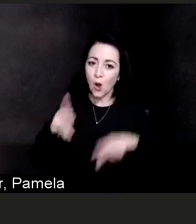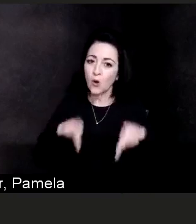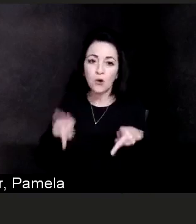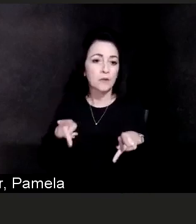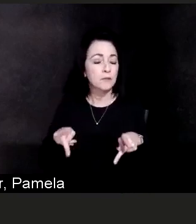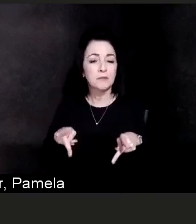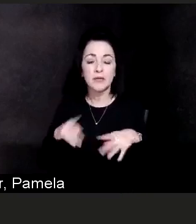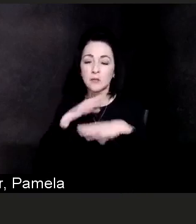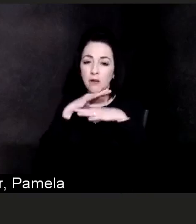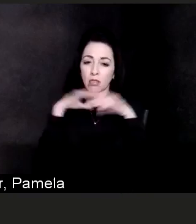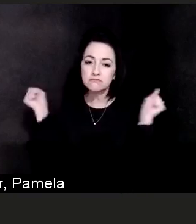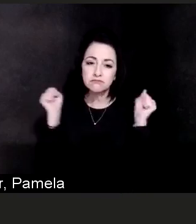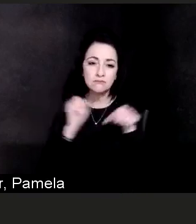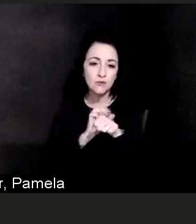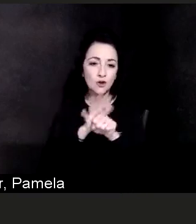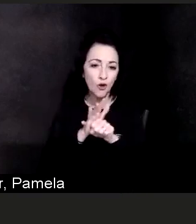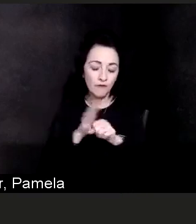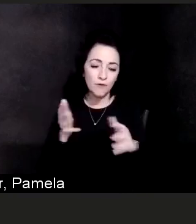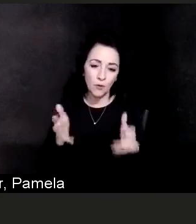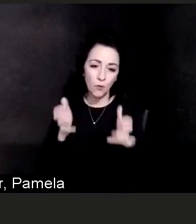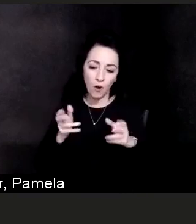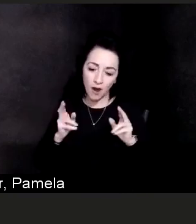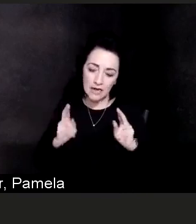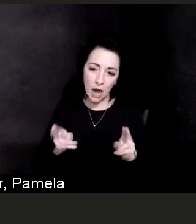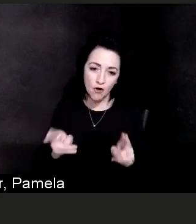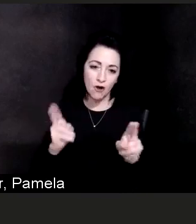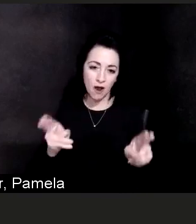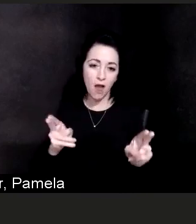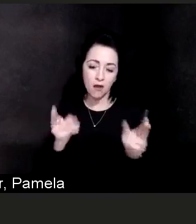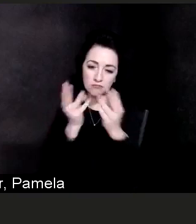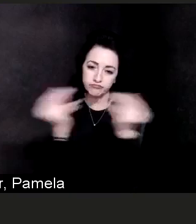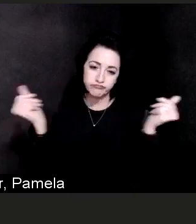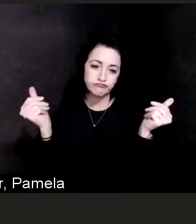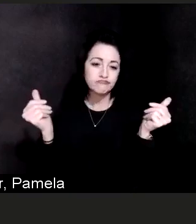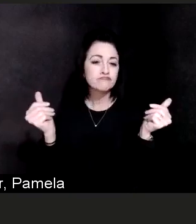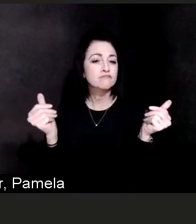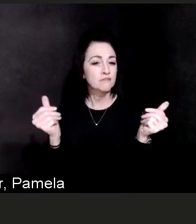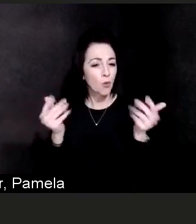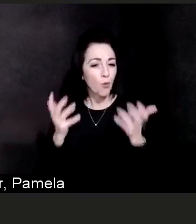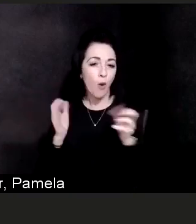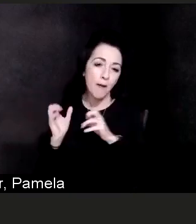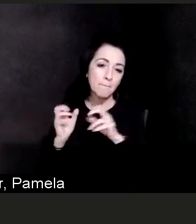something different for every single one of us, but I think it's extremely important for all of you